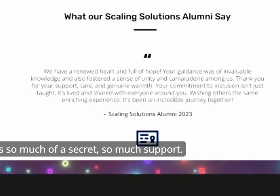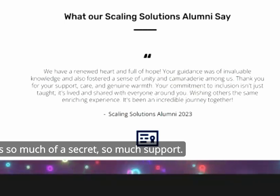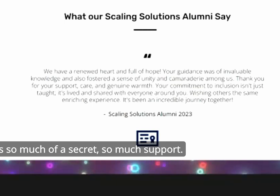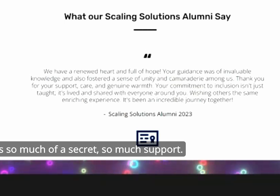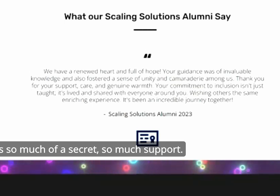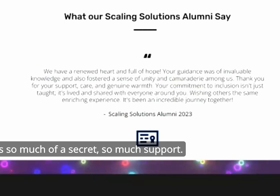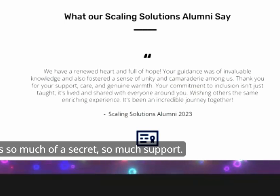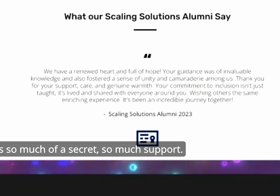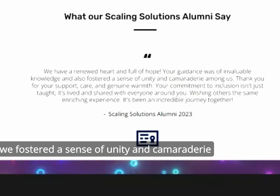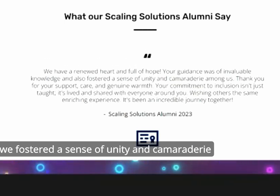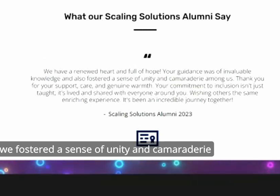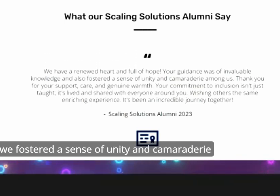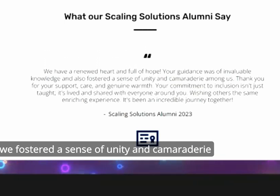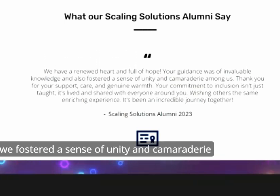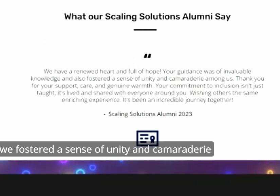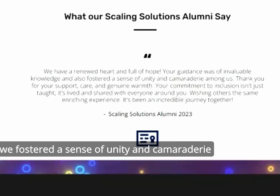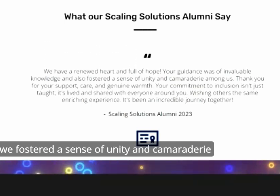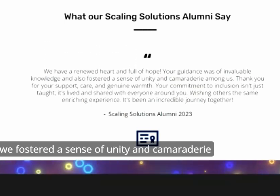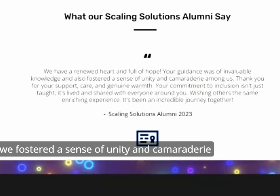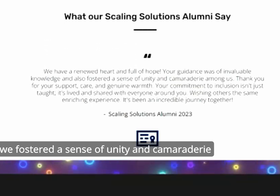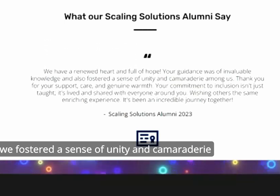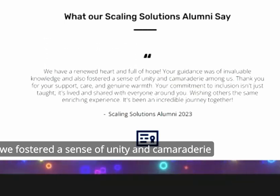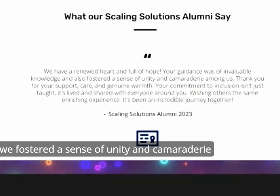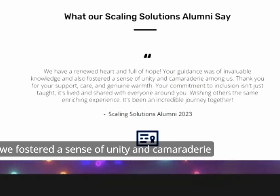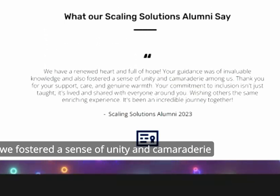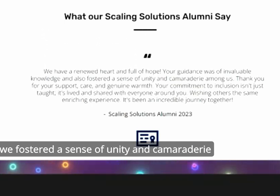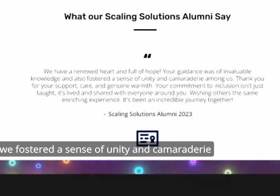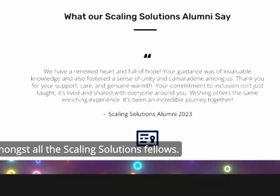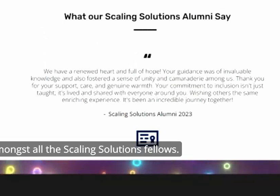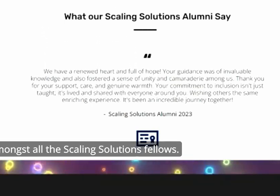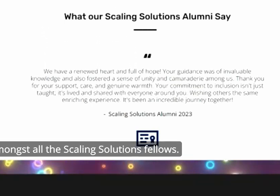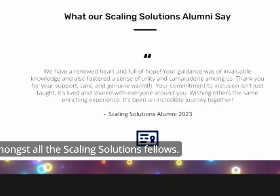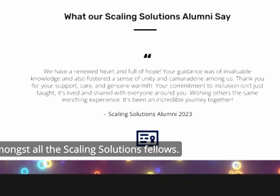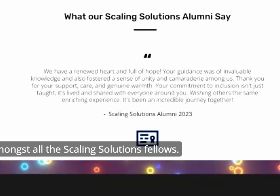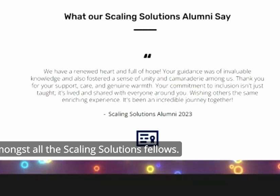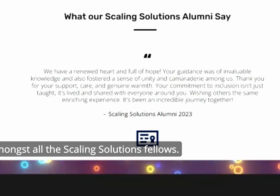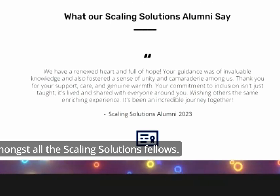much support and that they we fostered a sense of unity and camaraderie amongst all the scaling